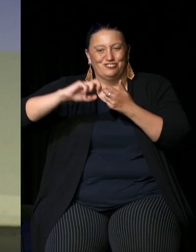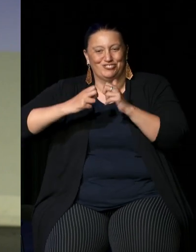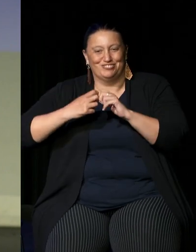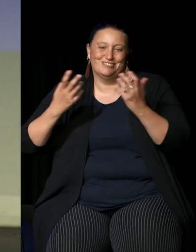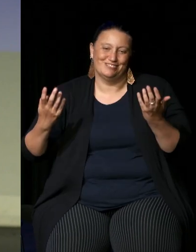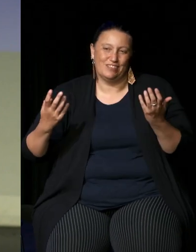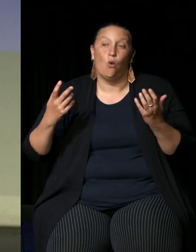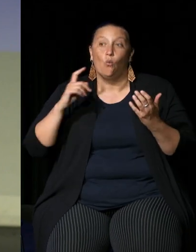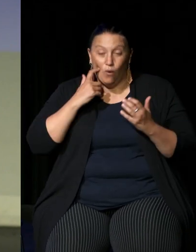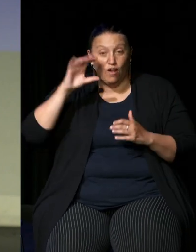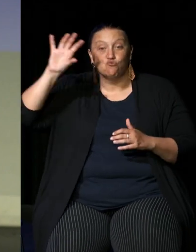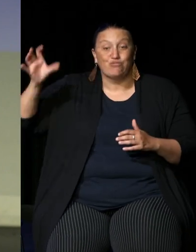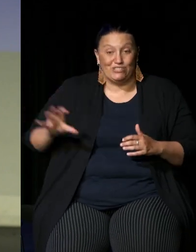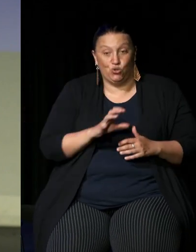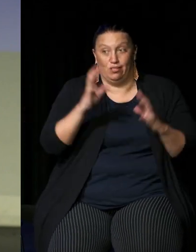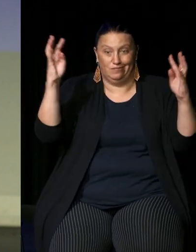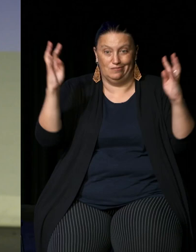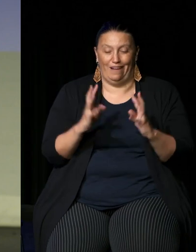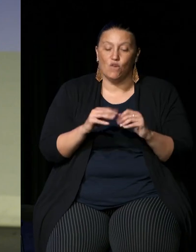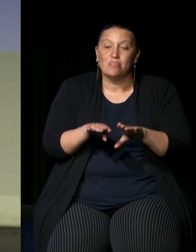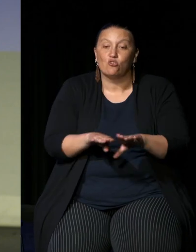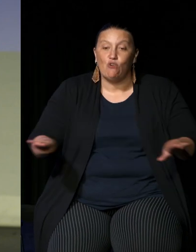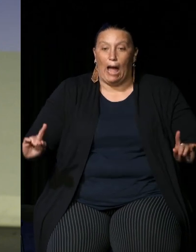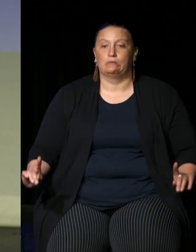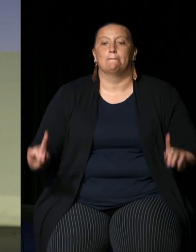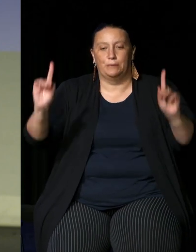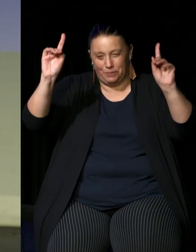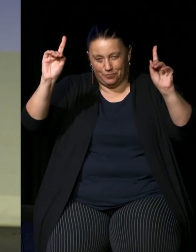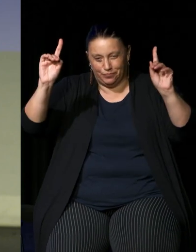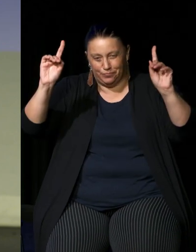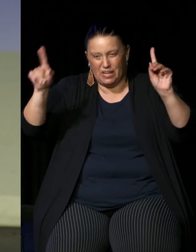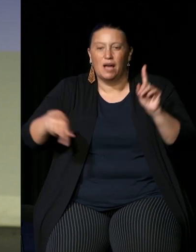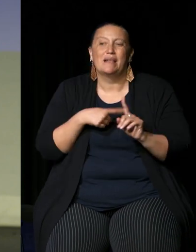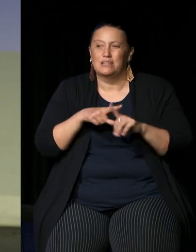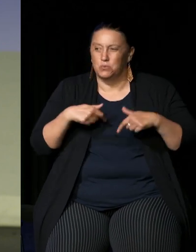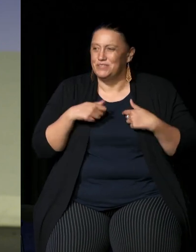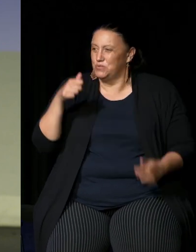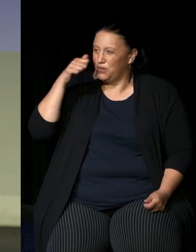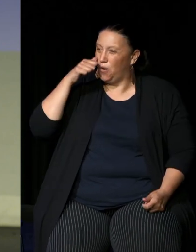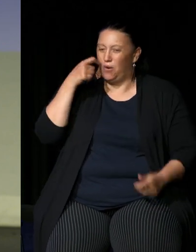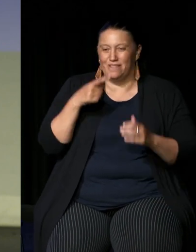it's a regional voice it's from the ground up we also know that the voice it will have a Canberra